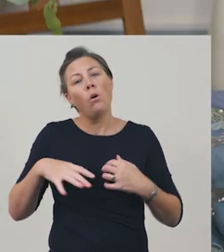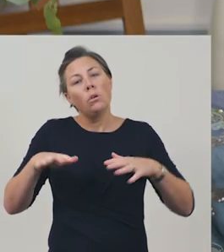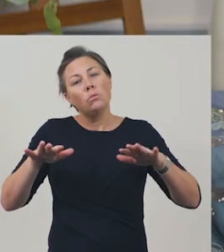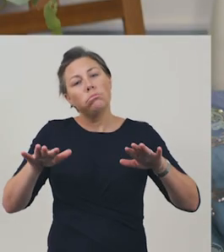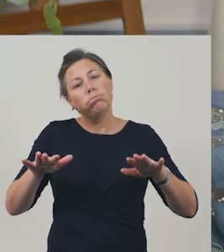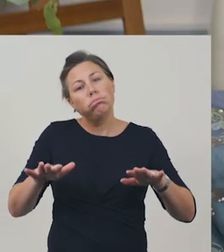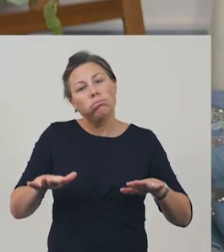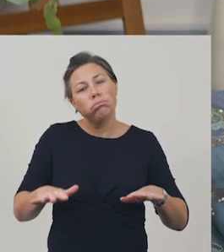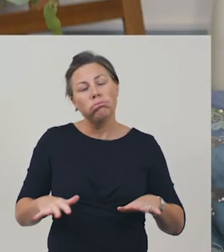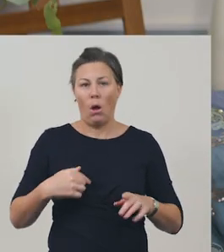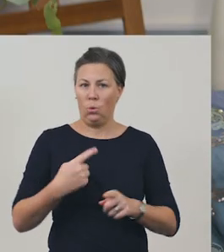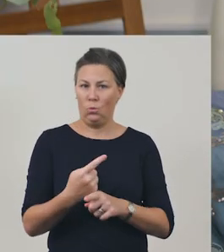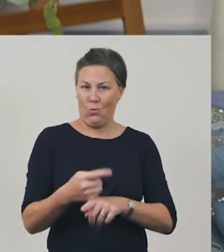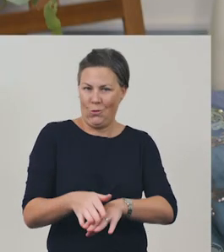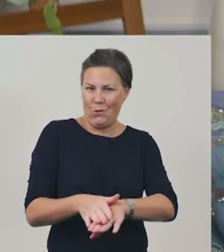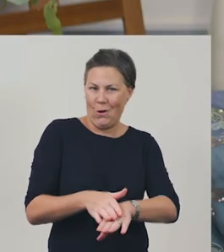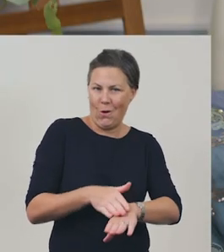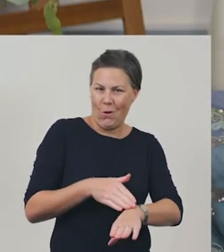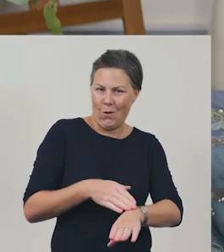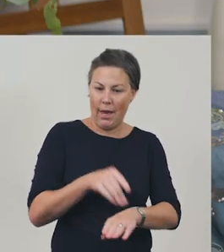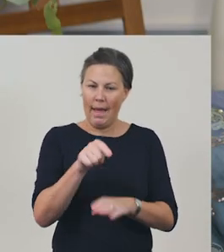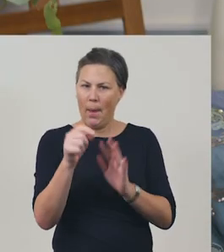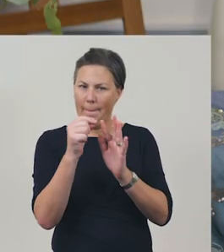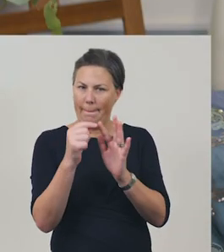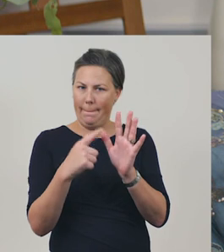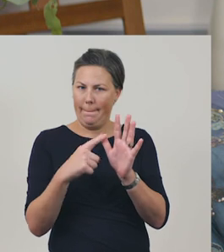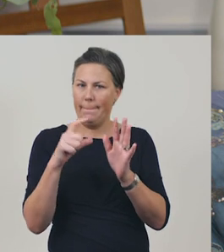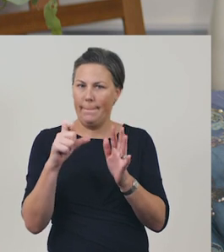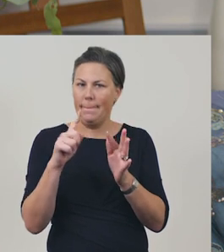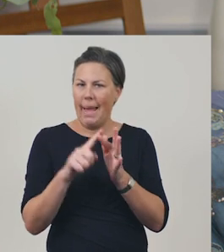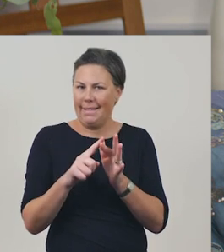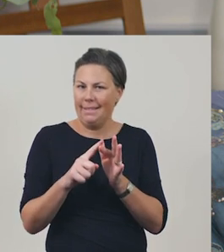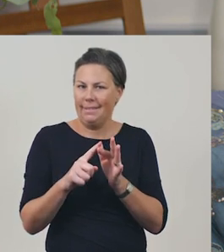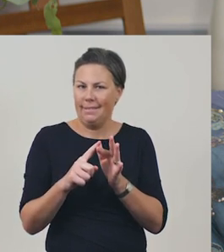See how I changed the pace of my speaking to match the meaning of what I was saying?